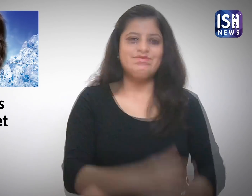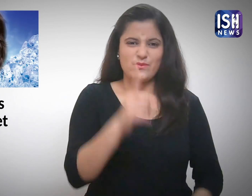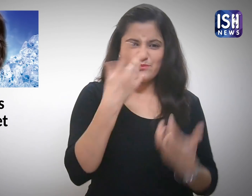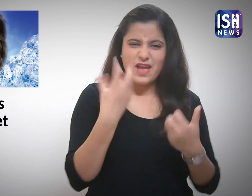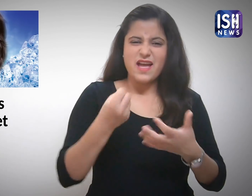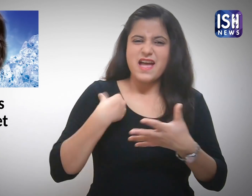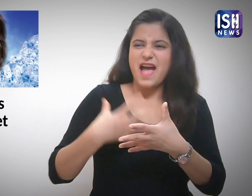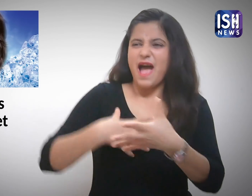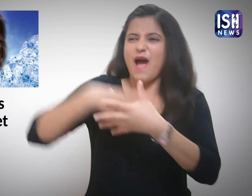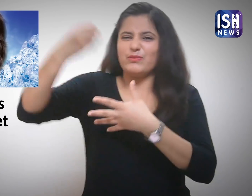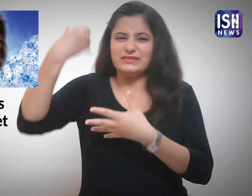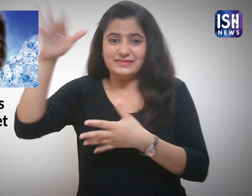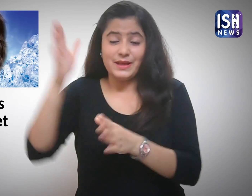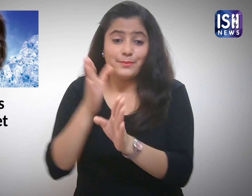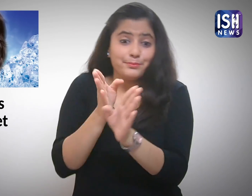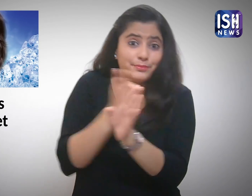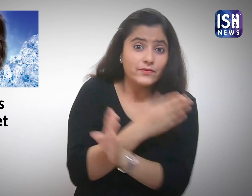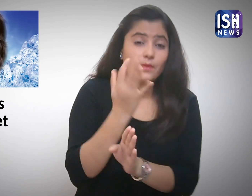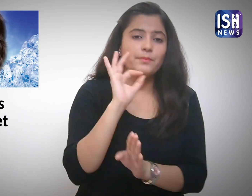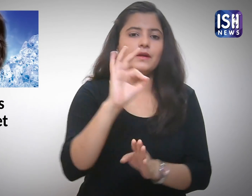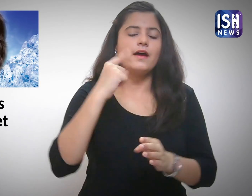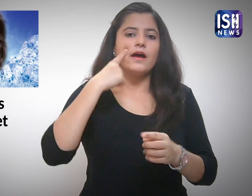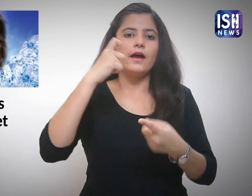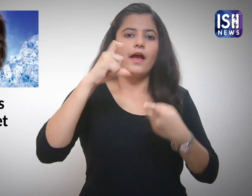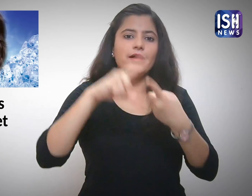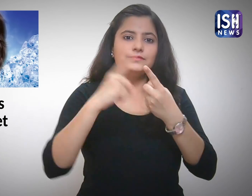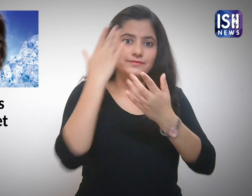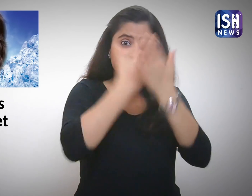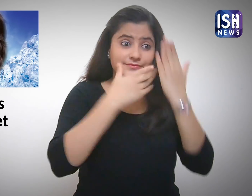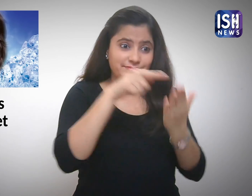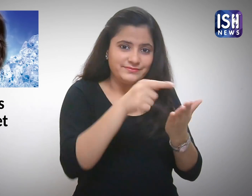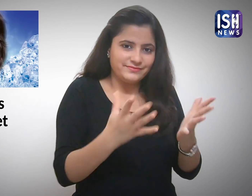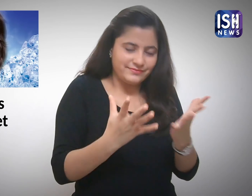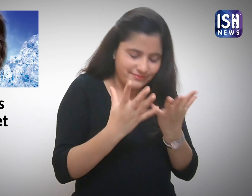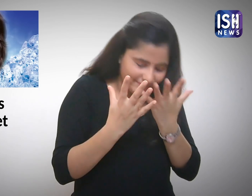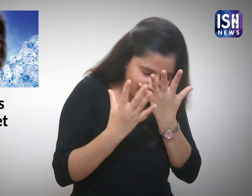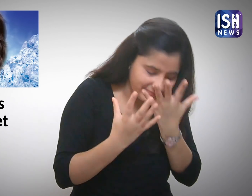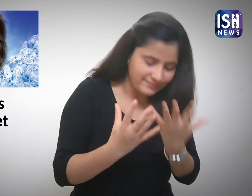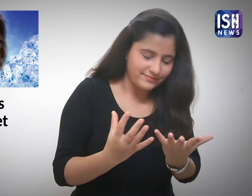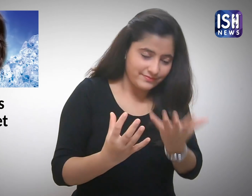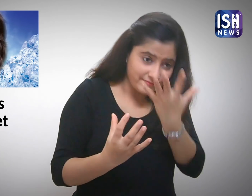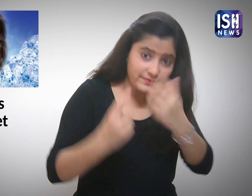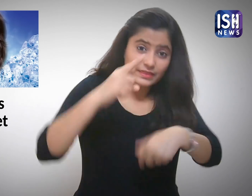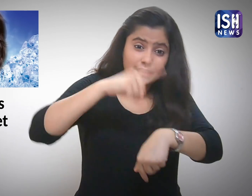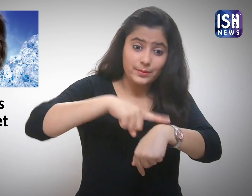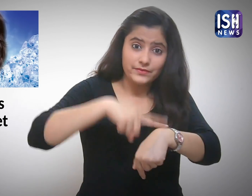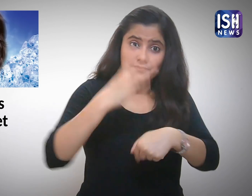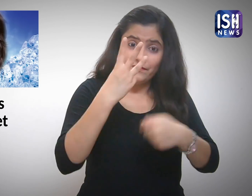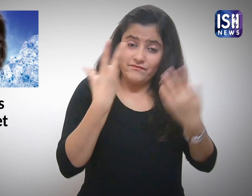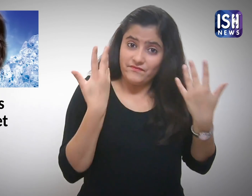Before going out if you do this ice facial 3 times